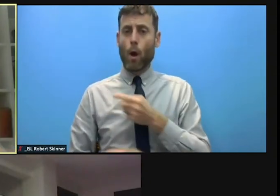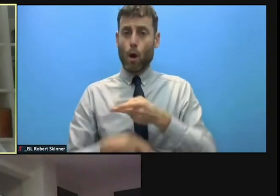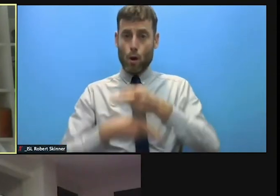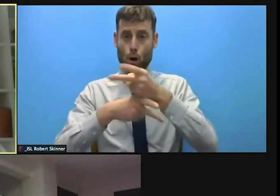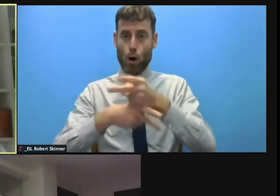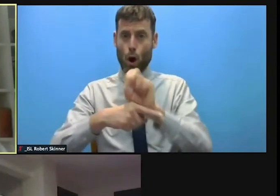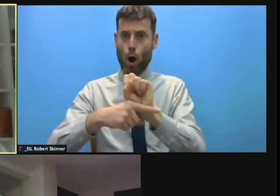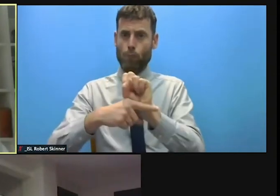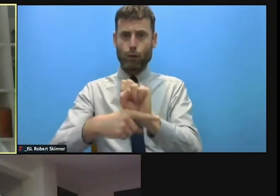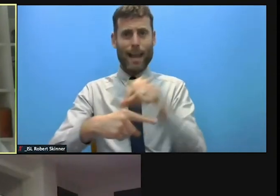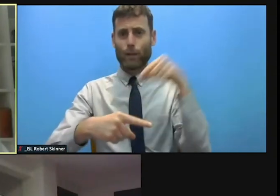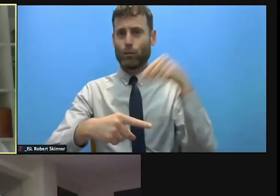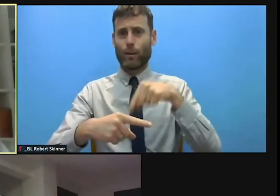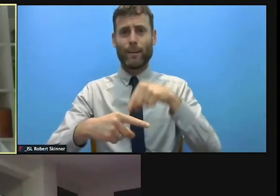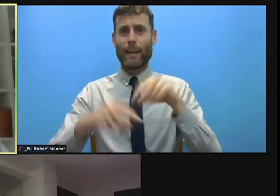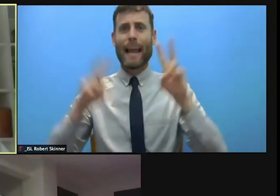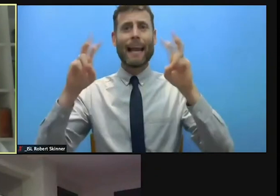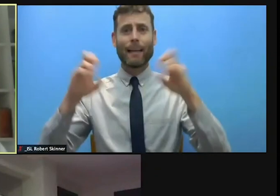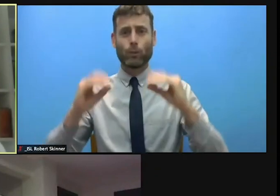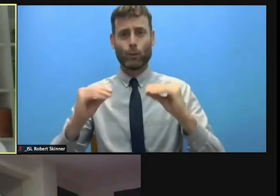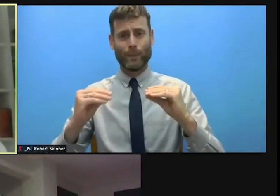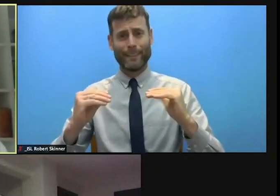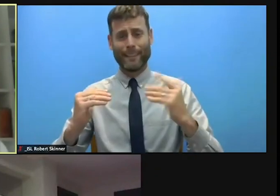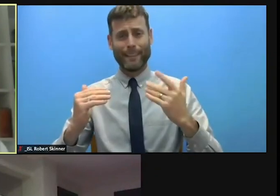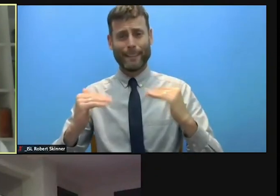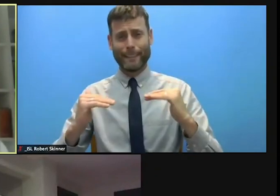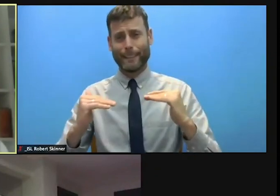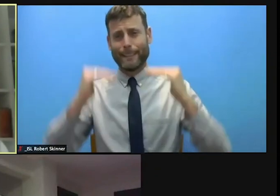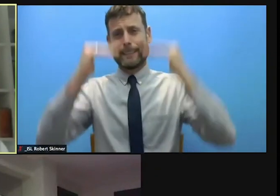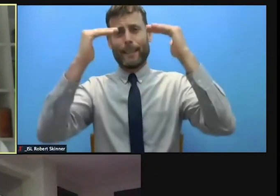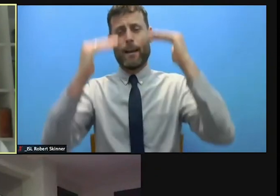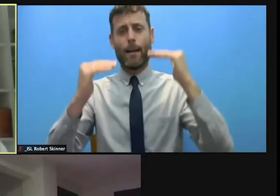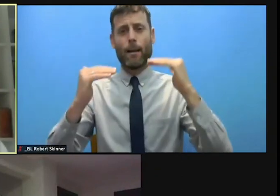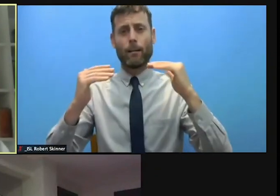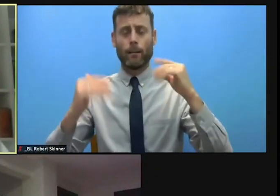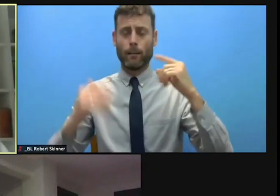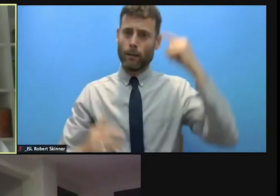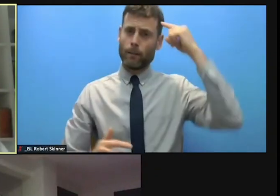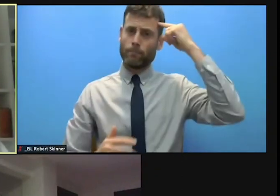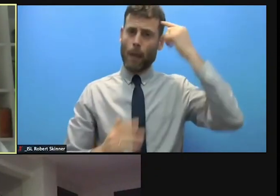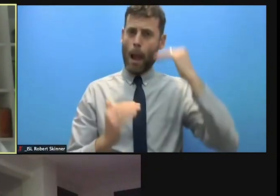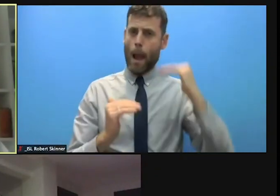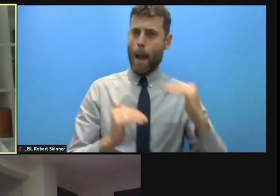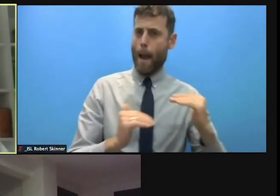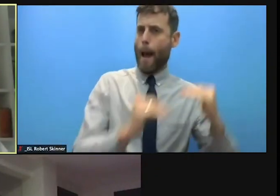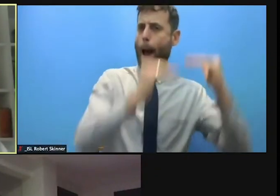next 6 months of the principals of the Interagency Standing Committee to do precisely that, to send